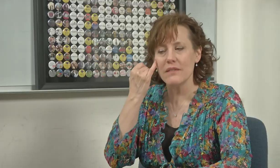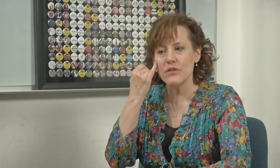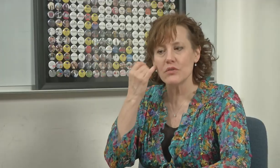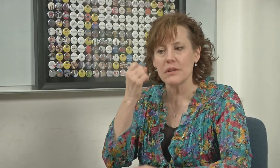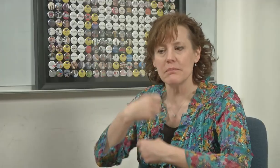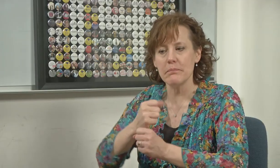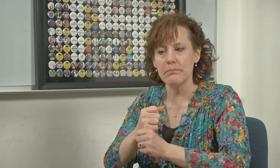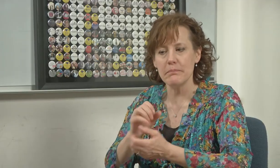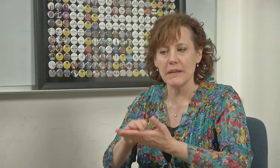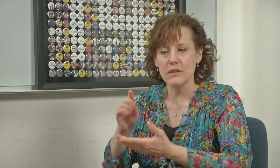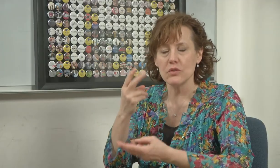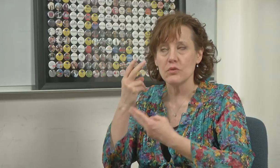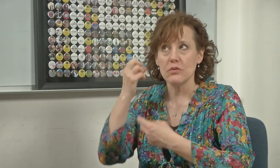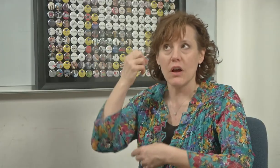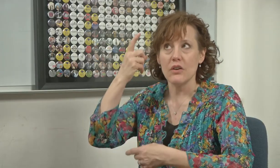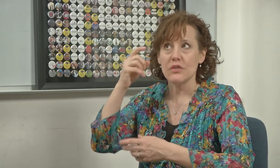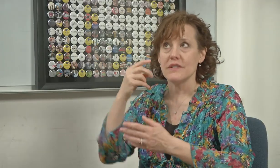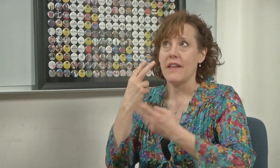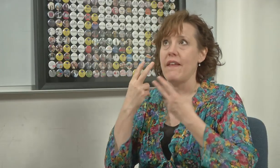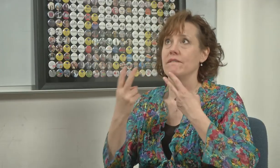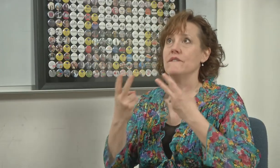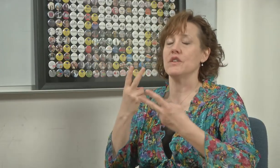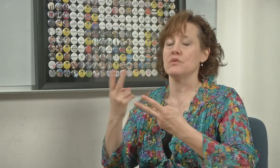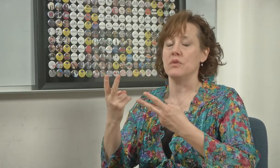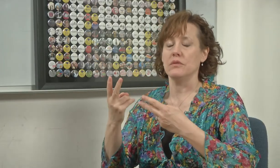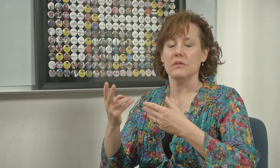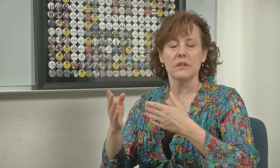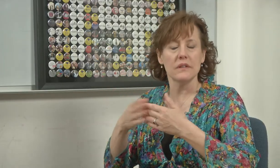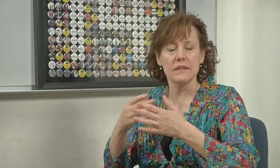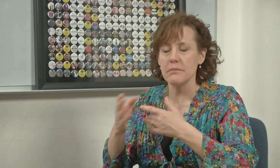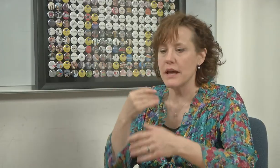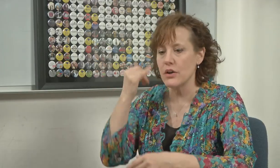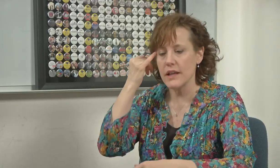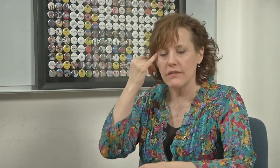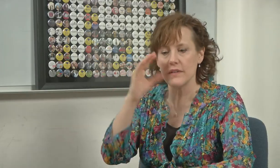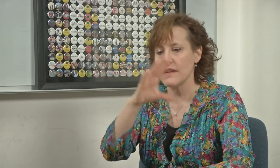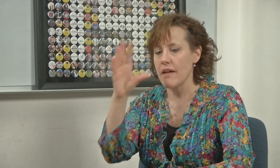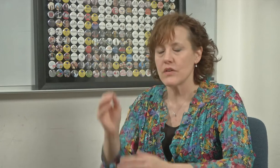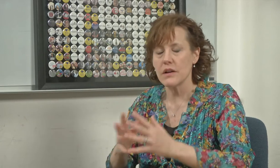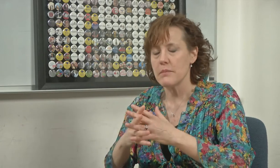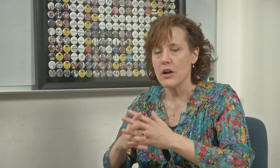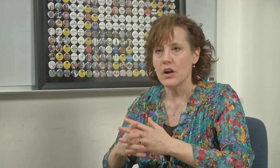If you make students understand visually, it doesn't matter if it's about an African-American